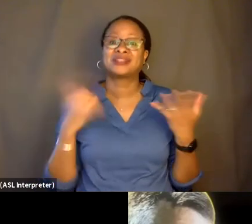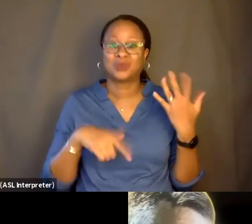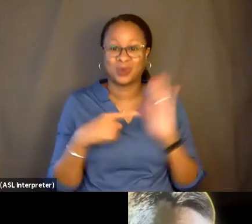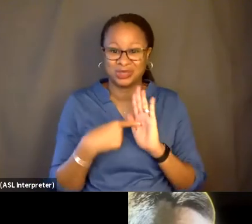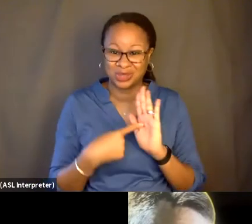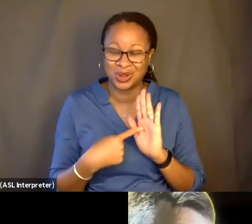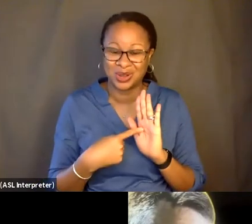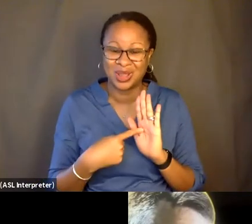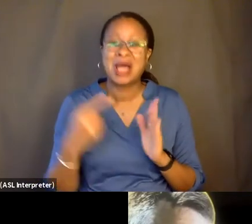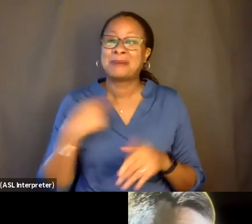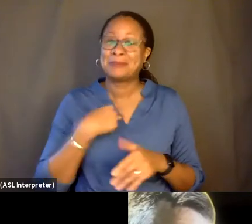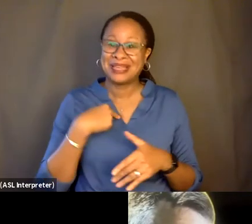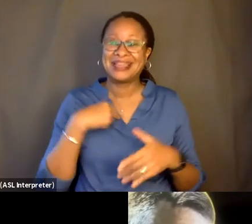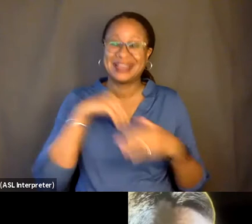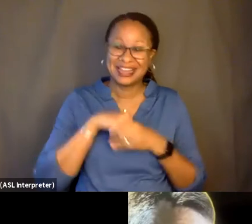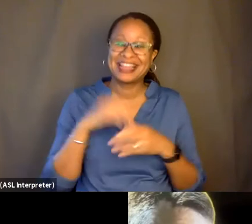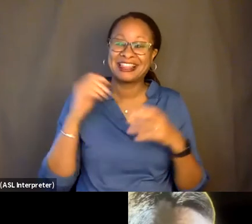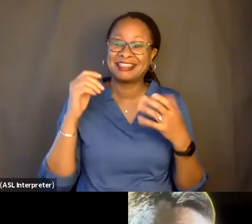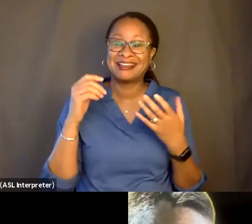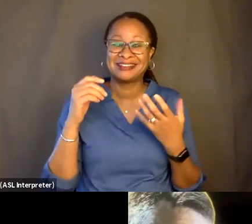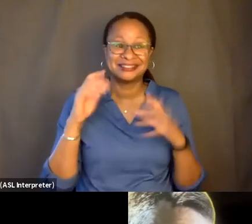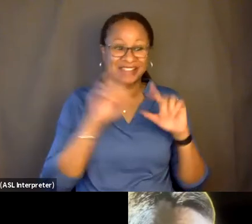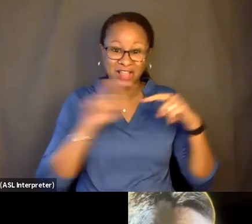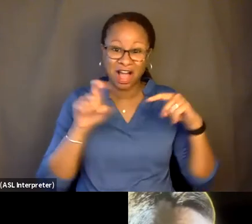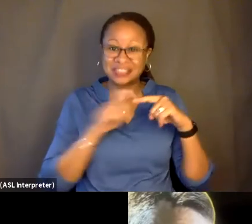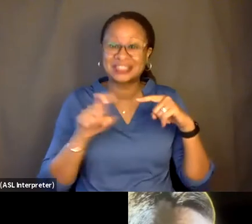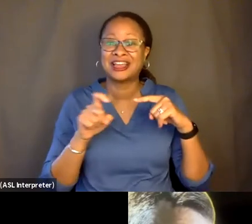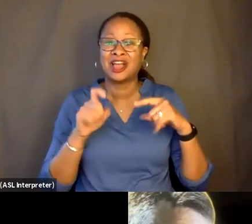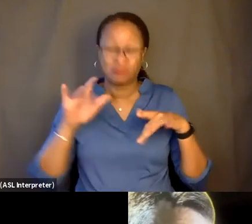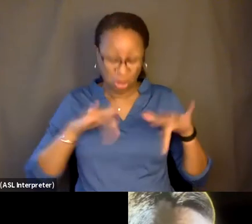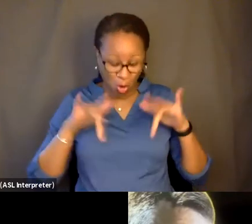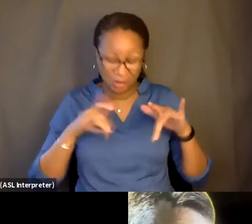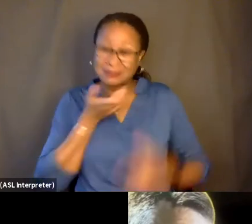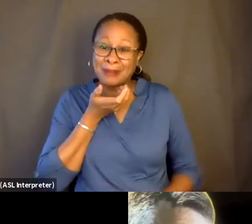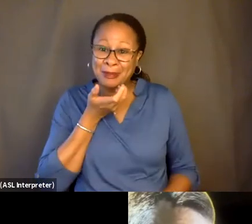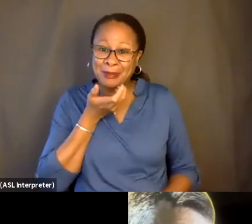me, in the closet, recording and dad interrupting me, right, so that the real life